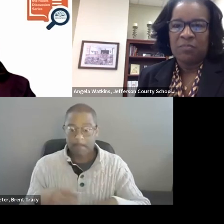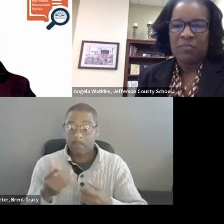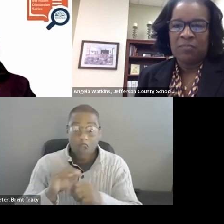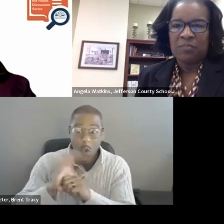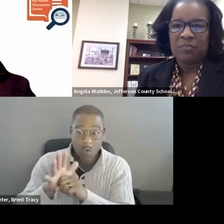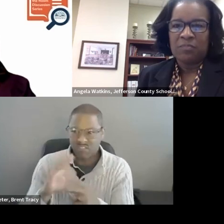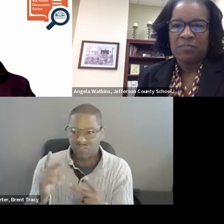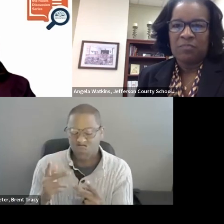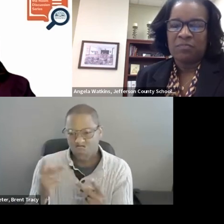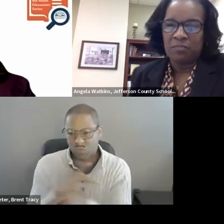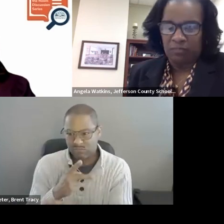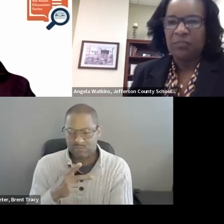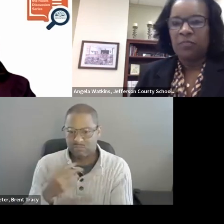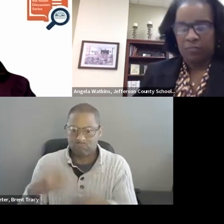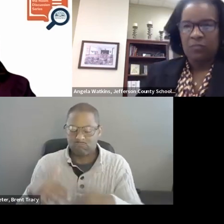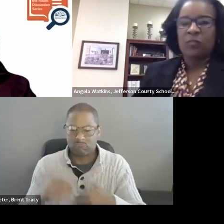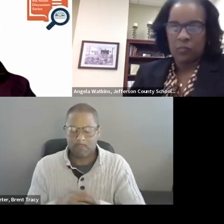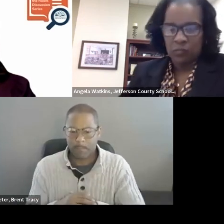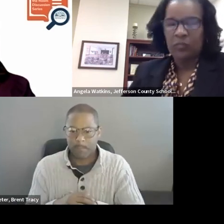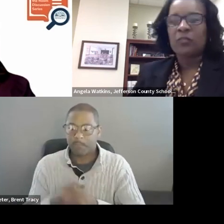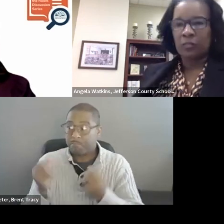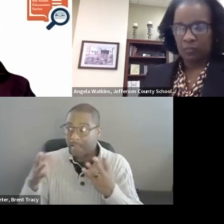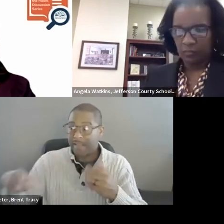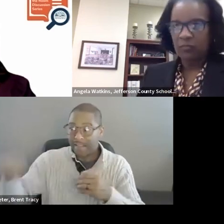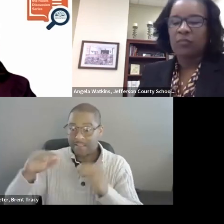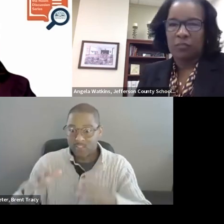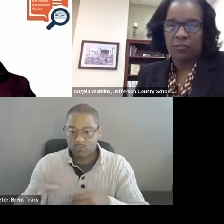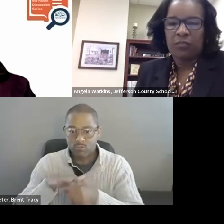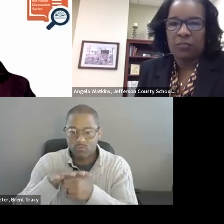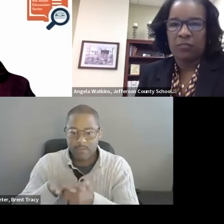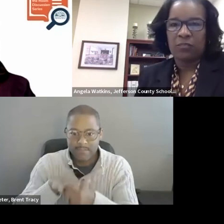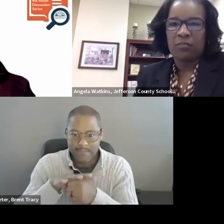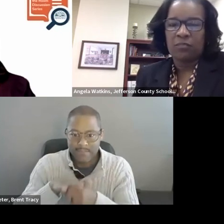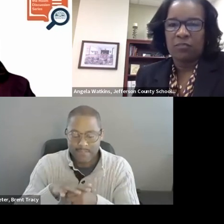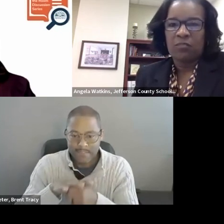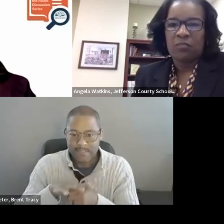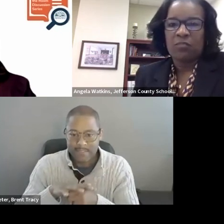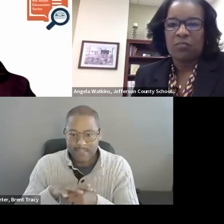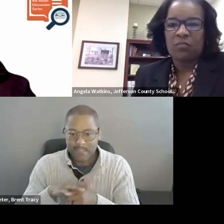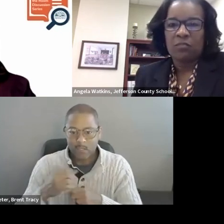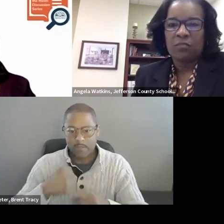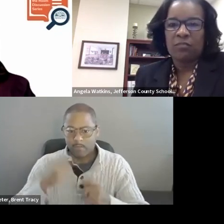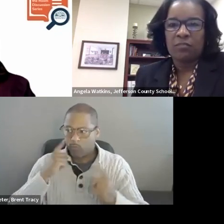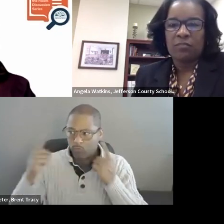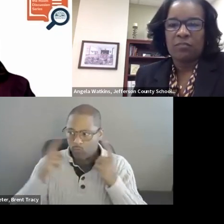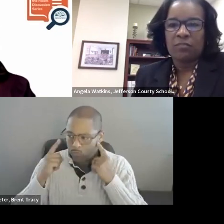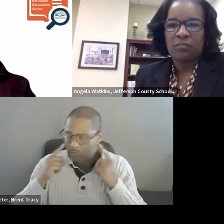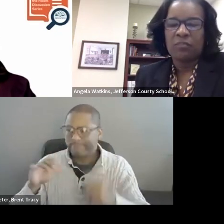We have to make sure that our coaches, our teachers our administrators are supported in the work that they are doing.